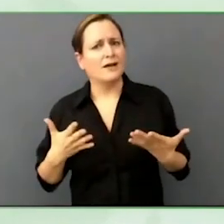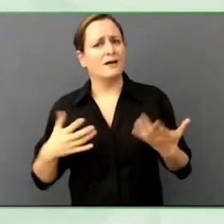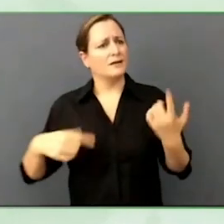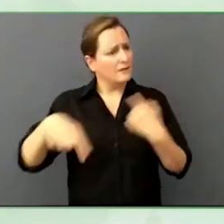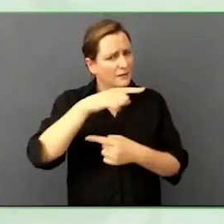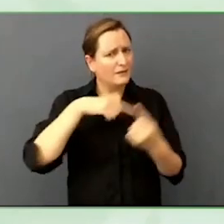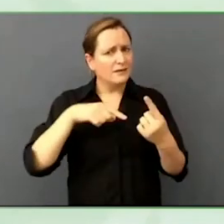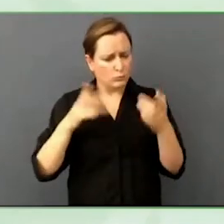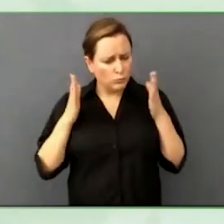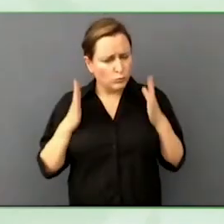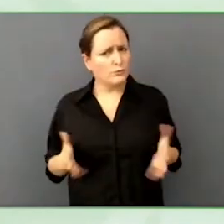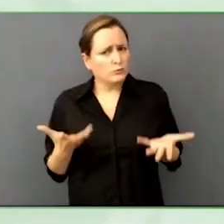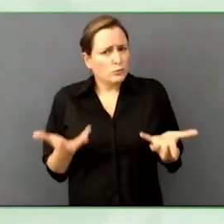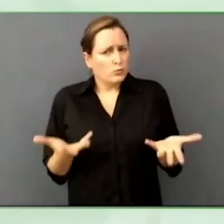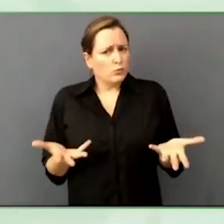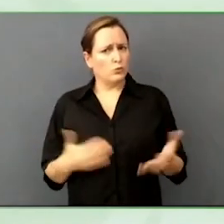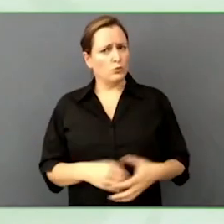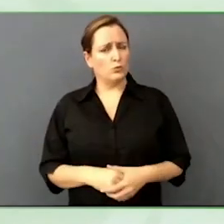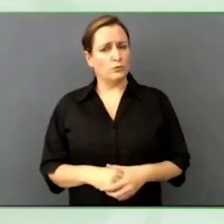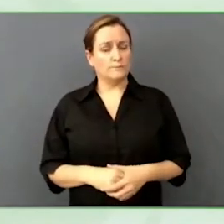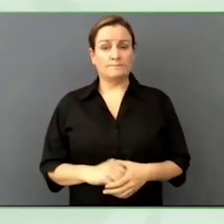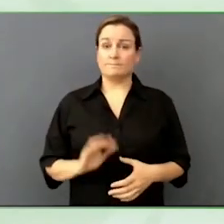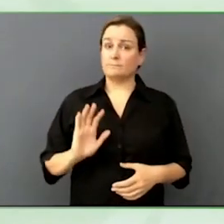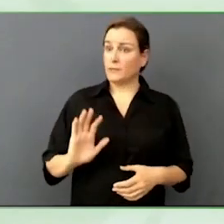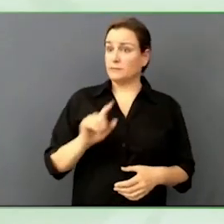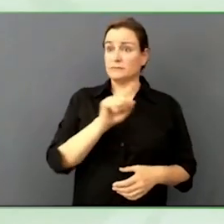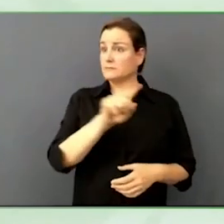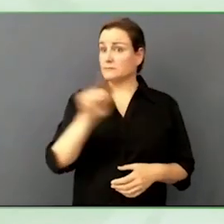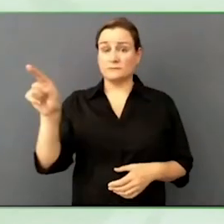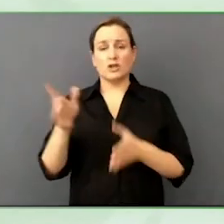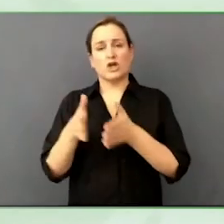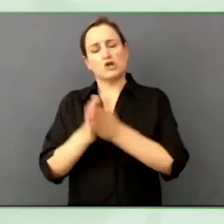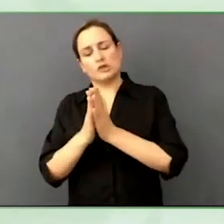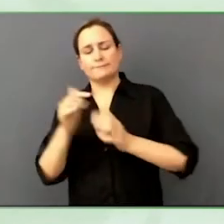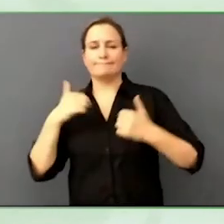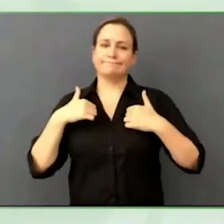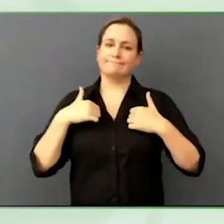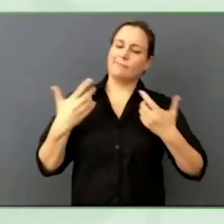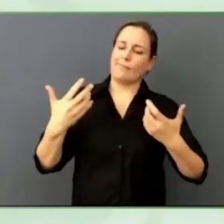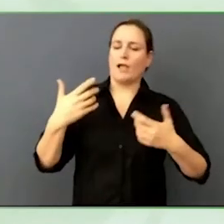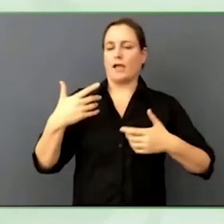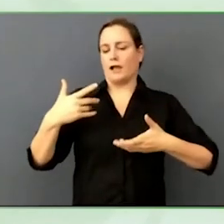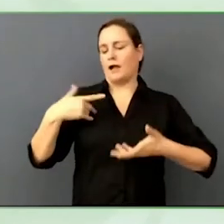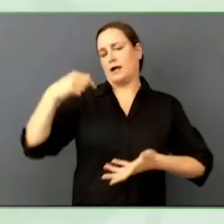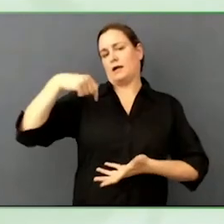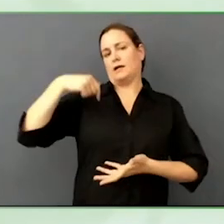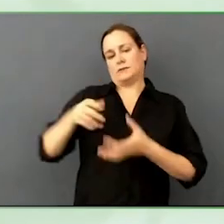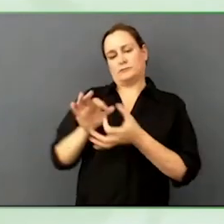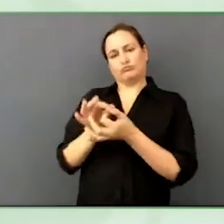No one will ask me to borrow a cane, no one will ask to borrow a